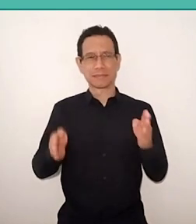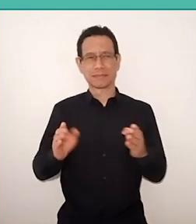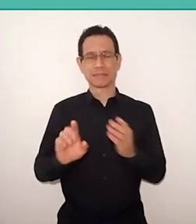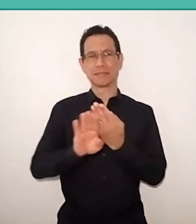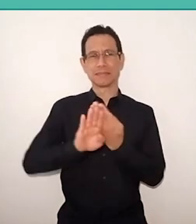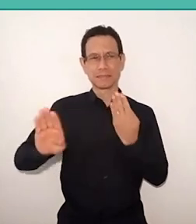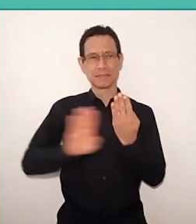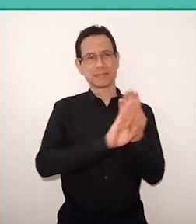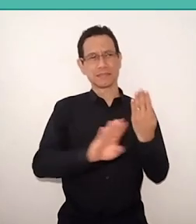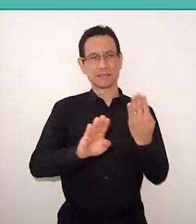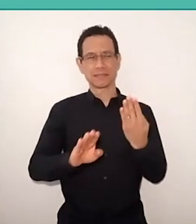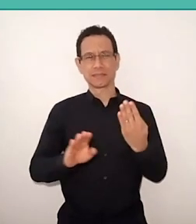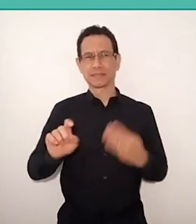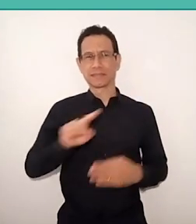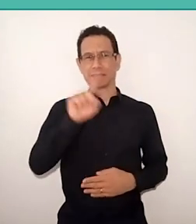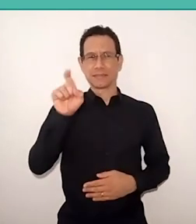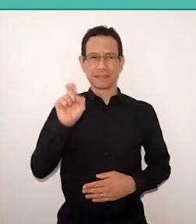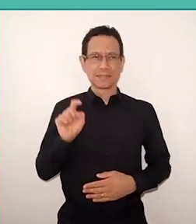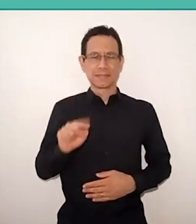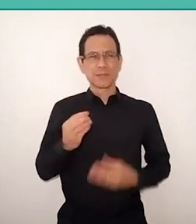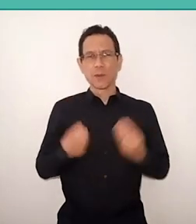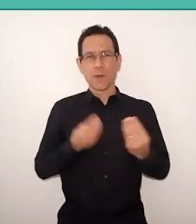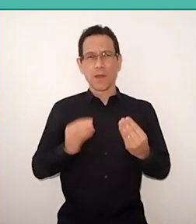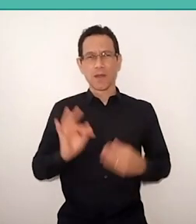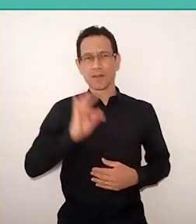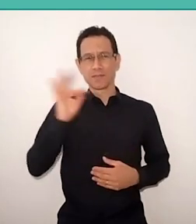I think that's what not was said, the rest was all said.